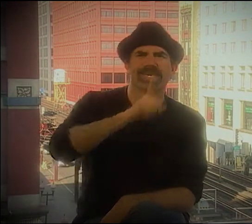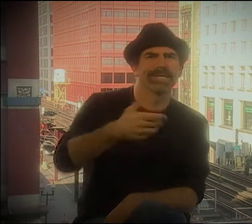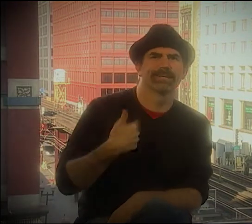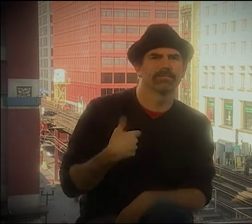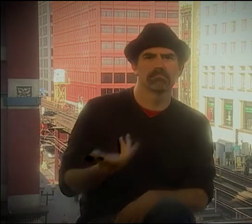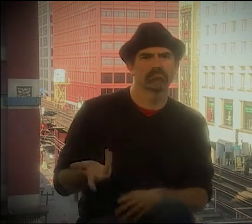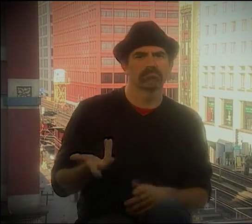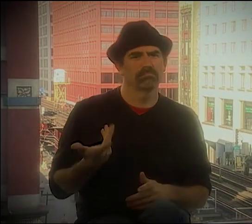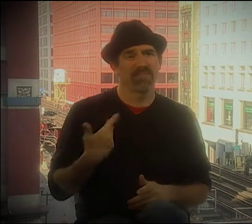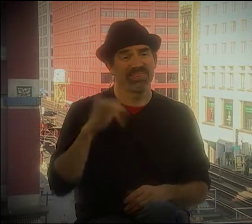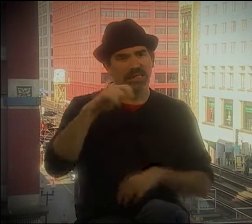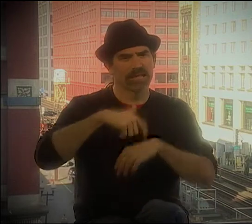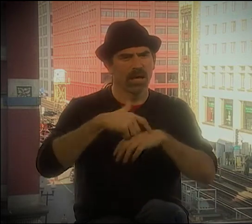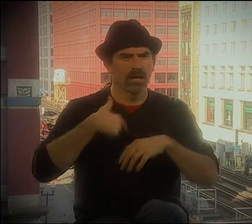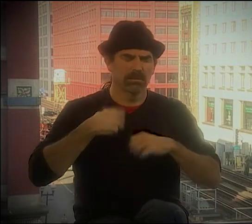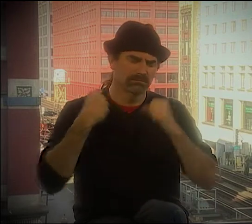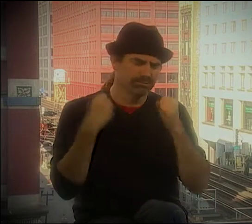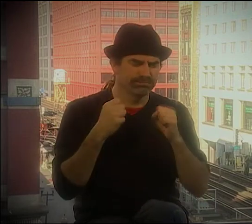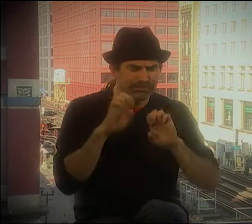RIGHT, YES. AND HE LOVES MUSIC.